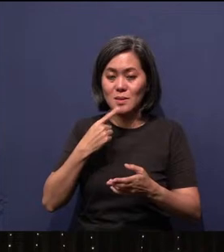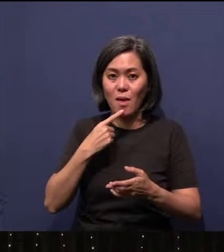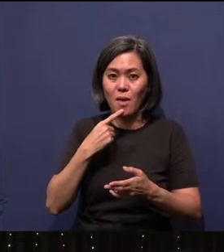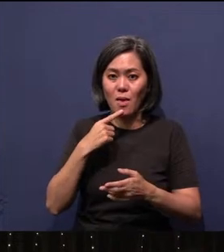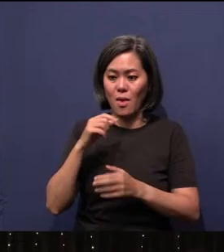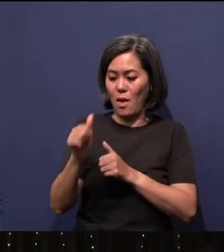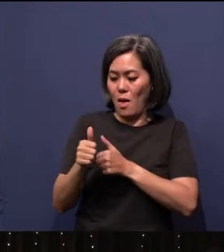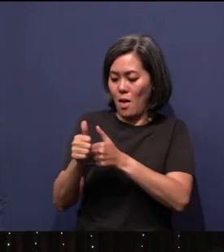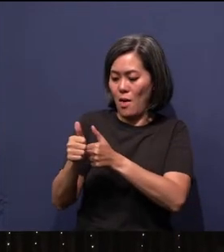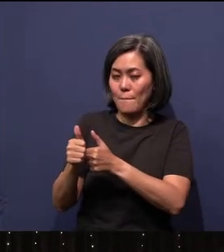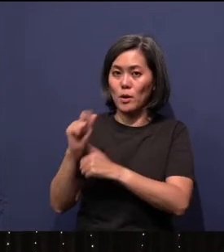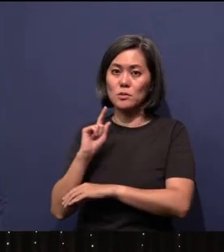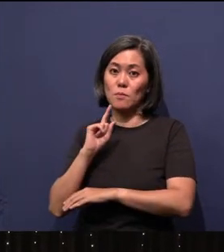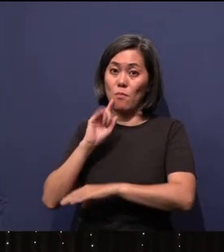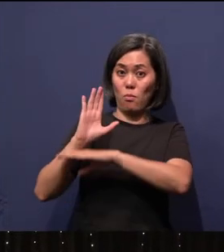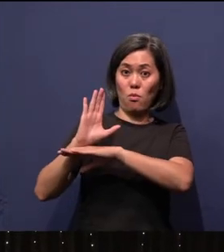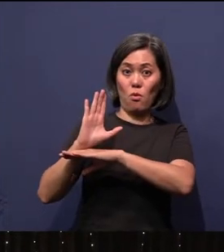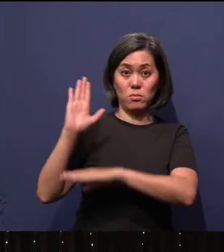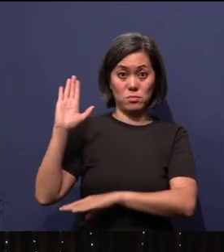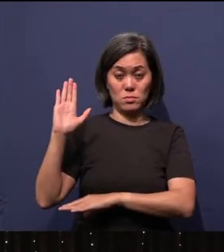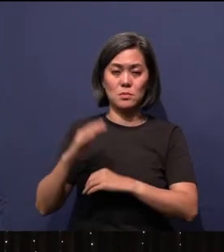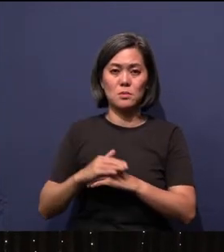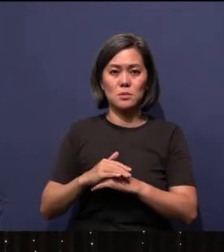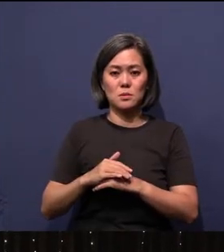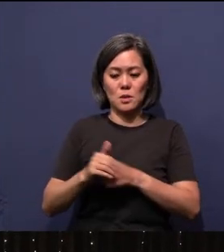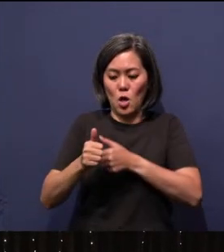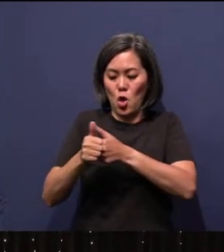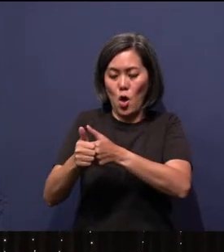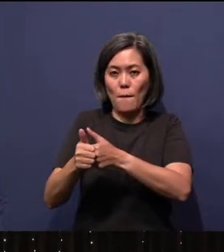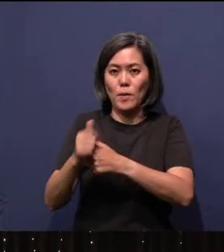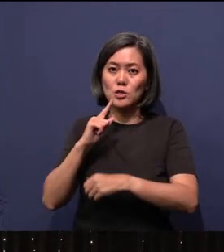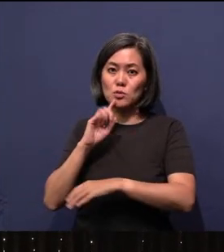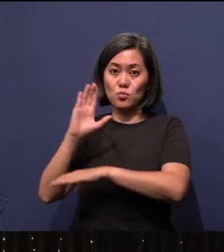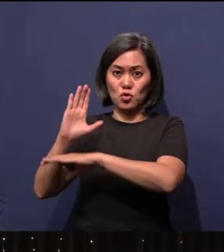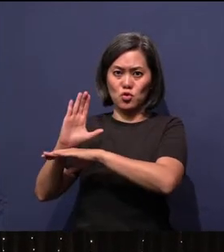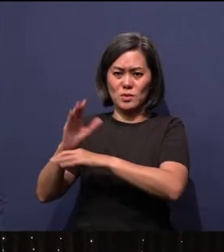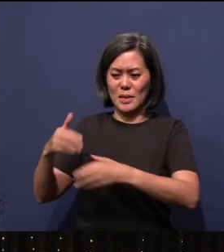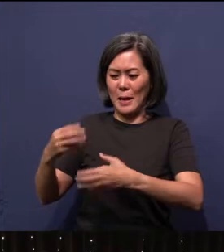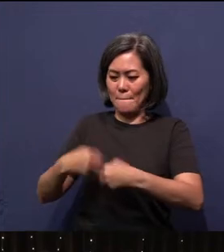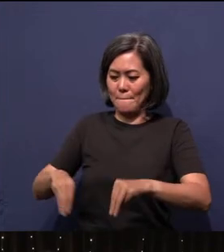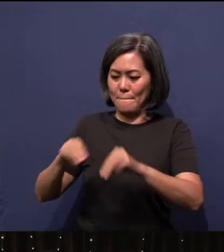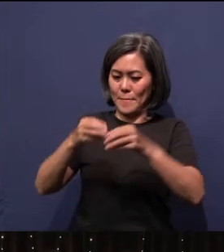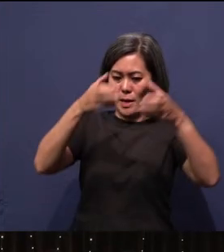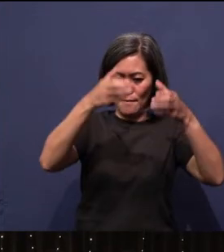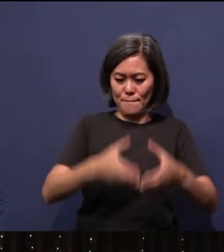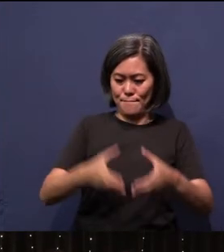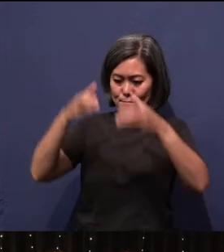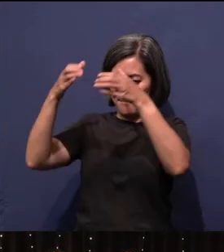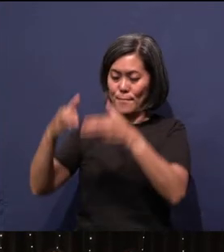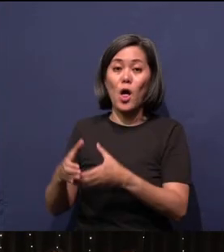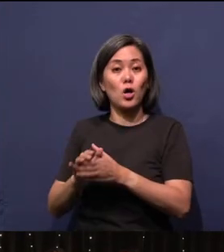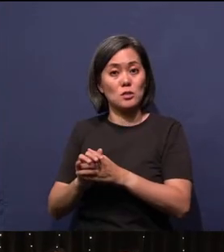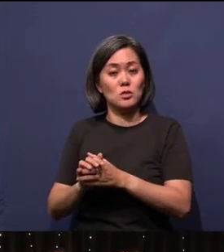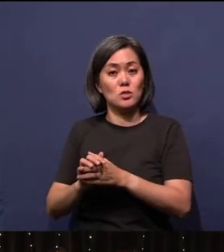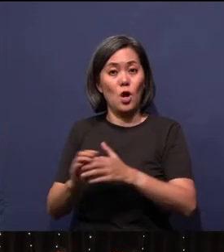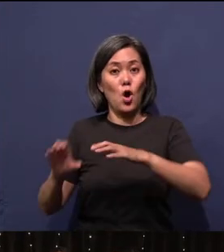The Apostles Creed are the main pillars of our Christian faith since the formation of the early church.